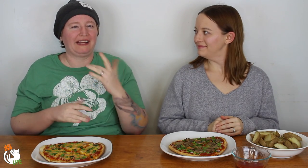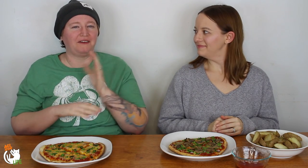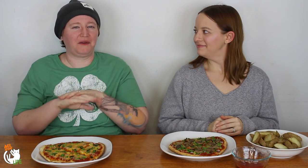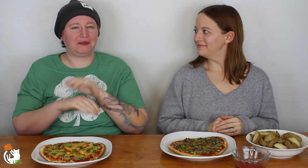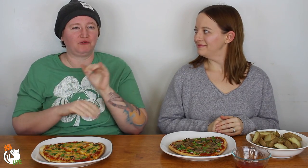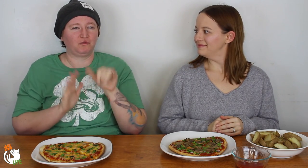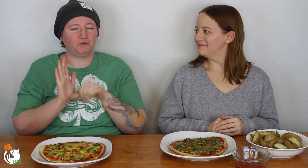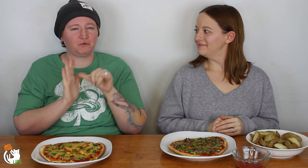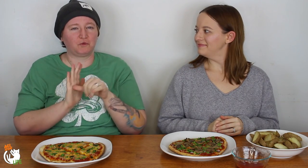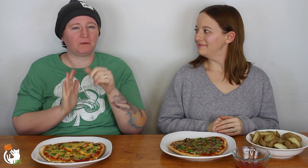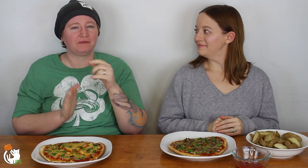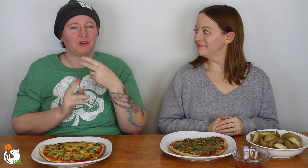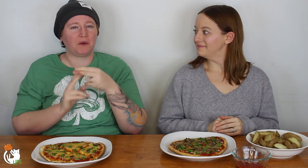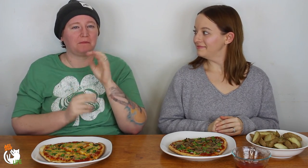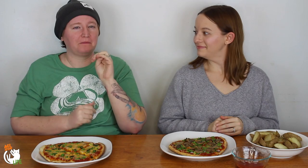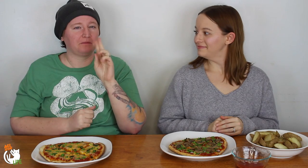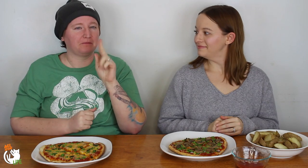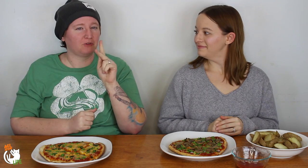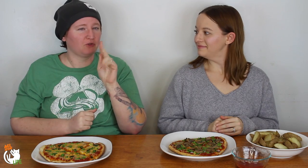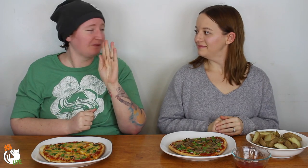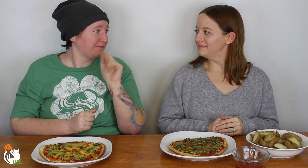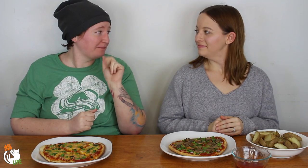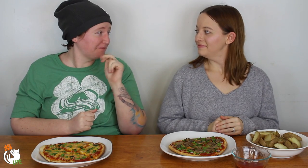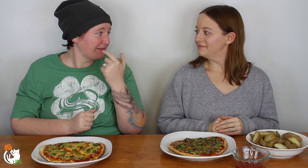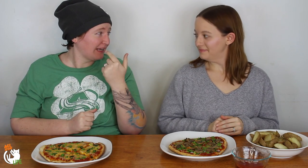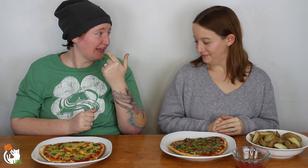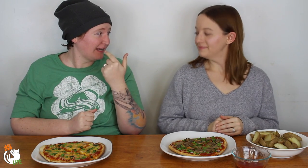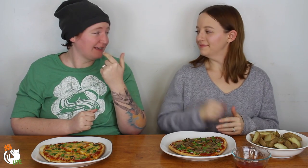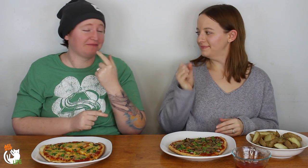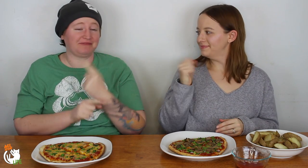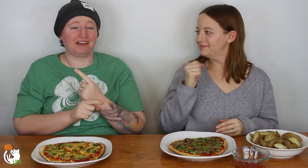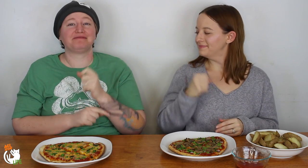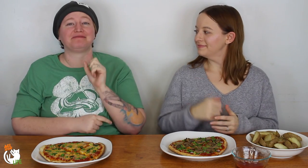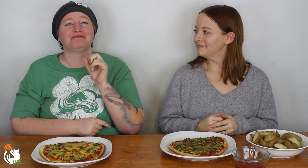It seems like it's a new trend on Youtube. It's called a mukbang.